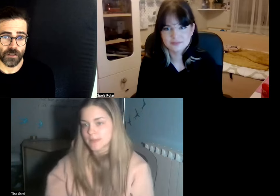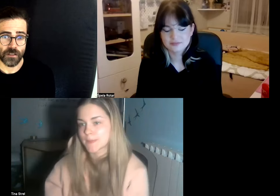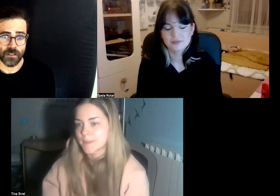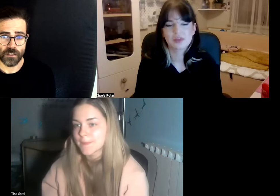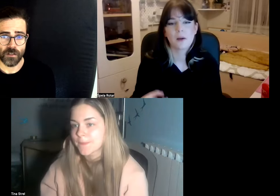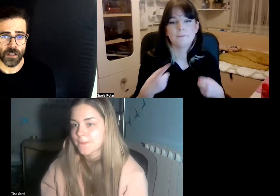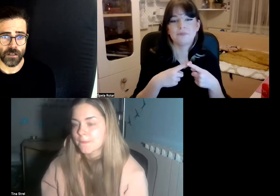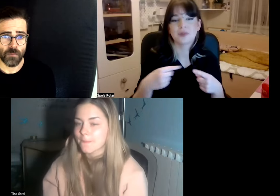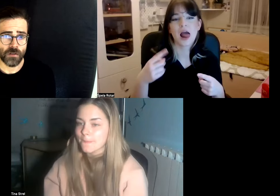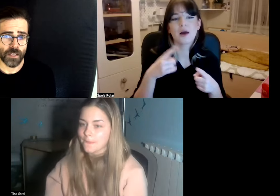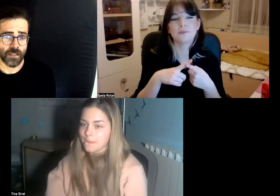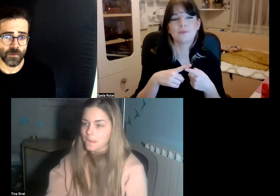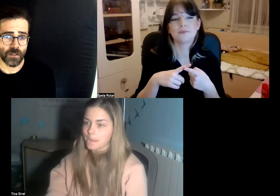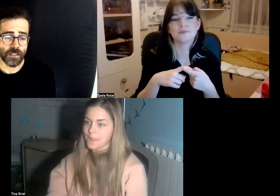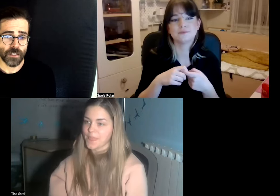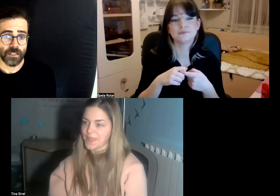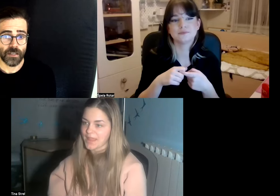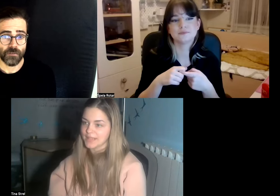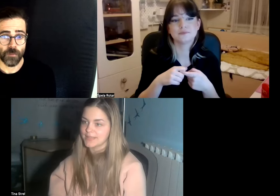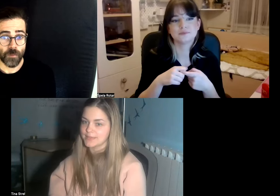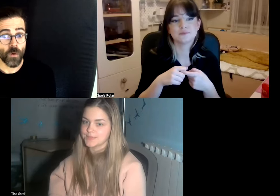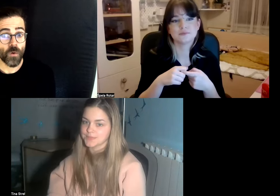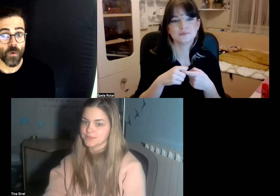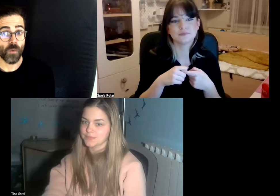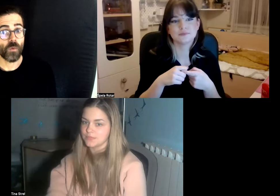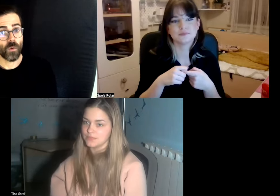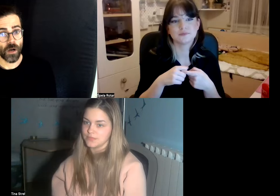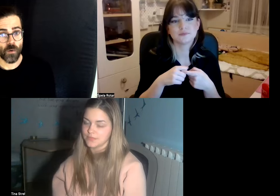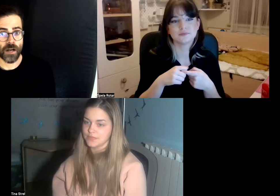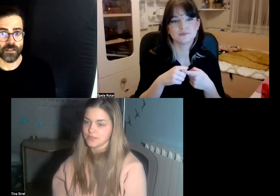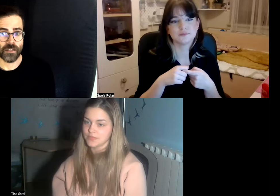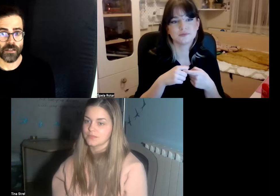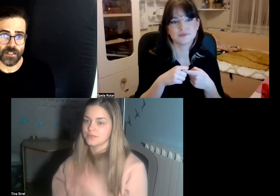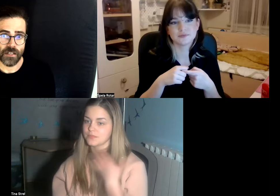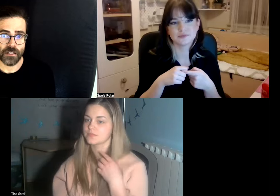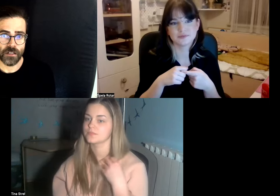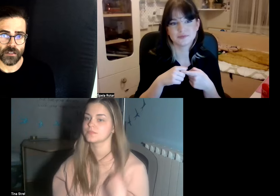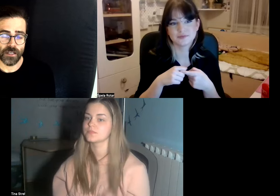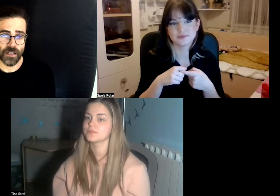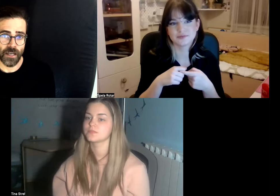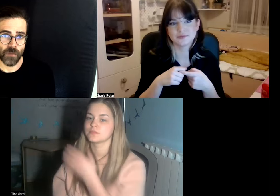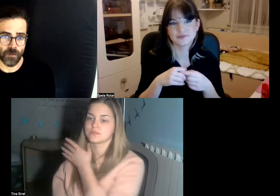so they cannot modulate that well for people who acquire deafness later on they can maybe